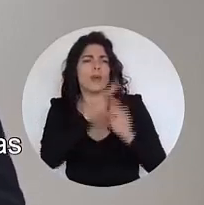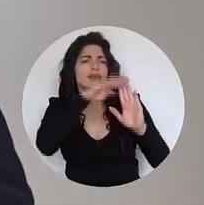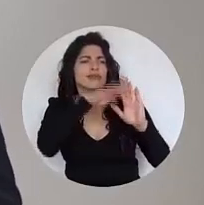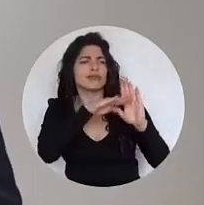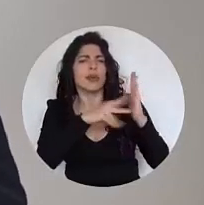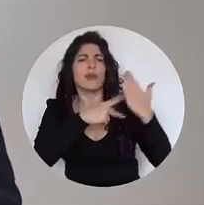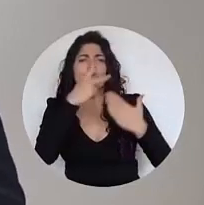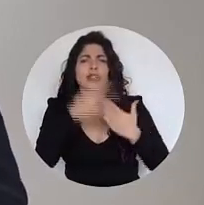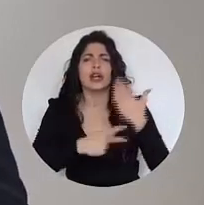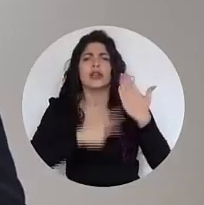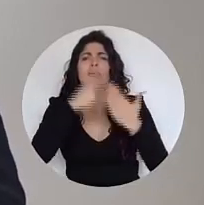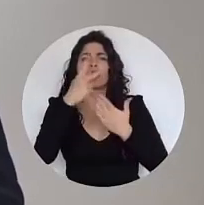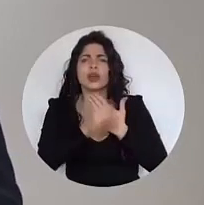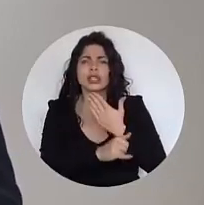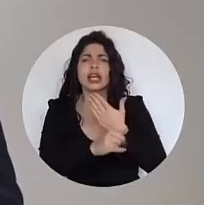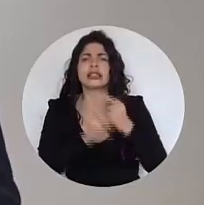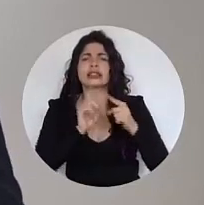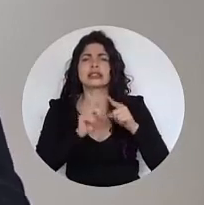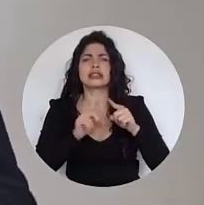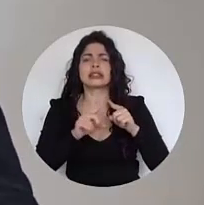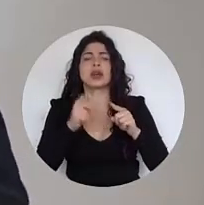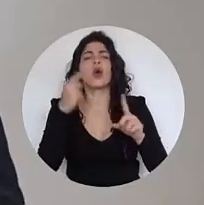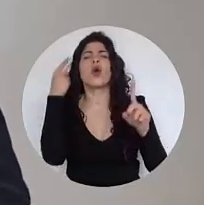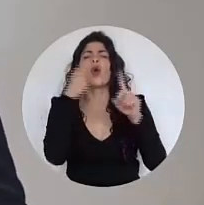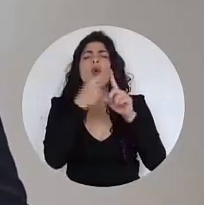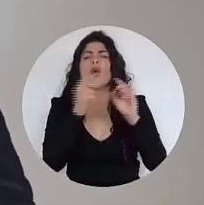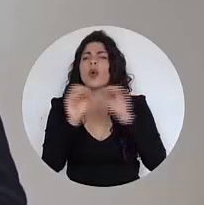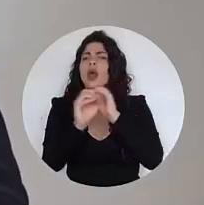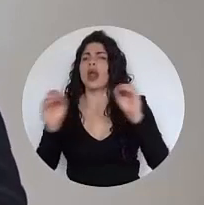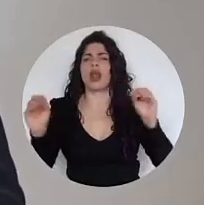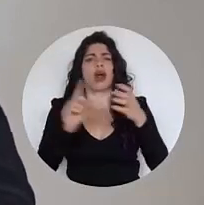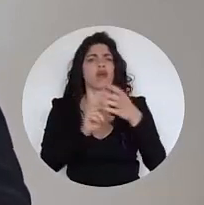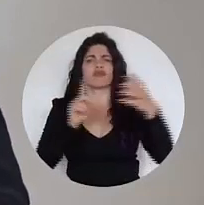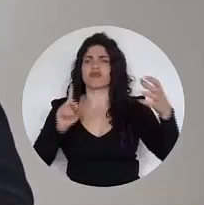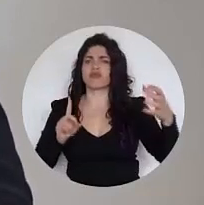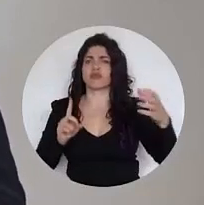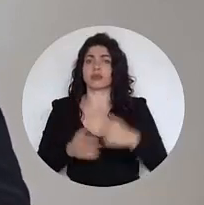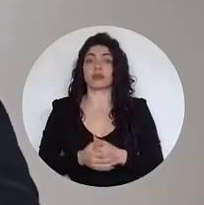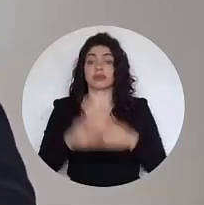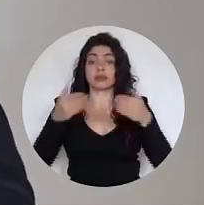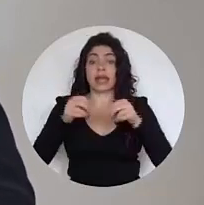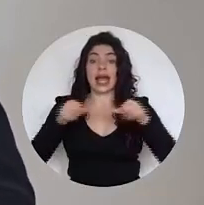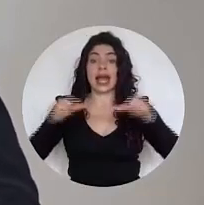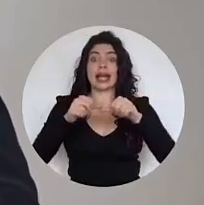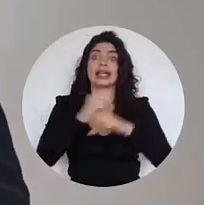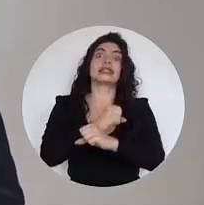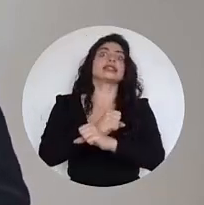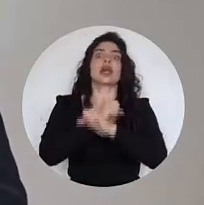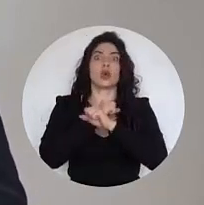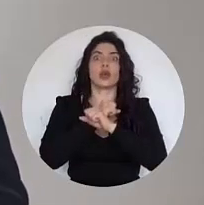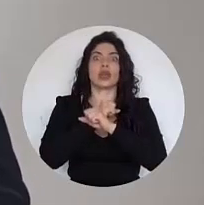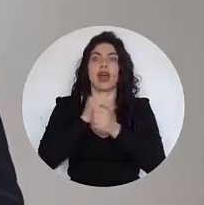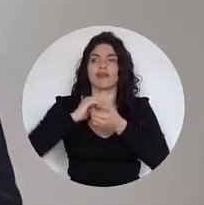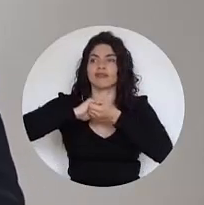and projects, trying not to leave anyone behind from the human security axis of the Caribbean table,